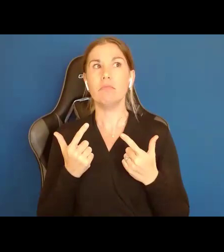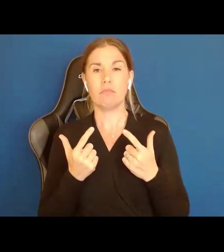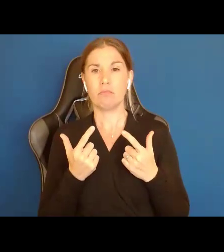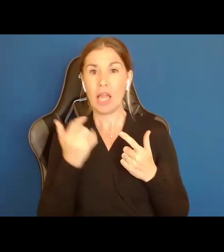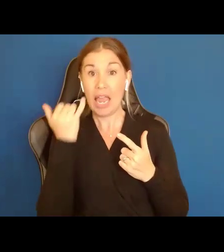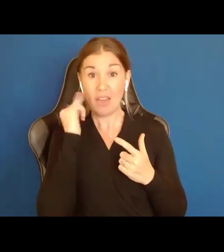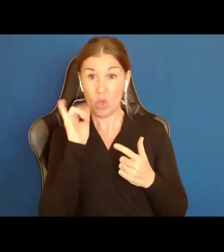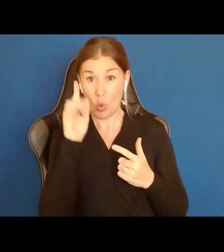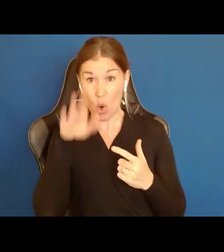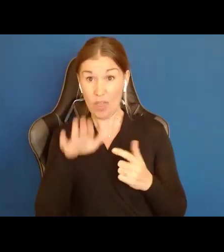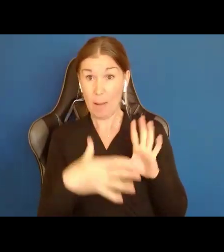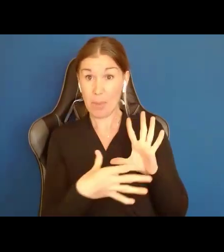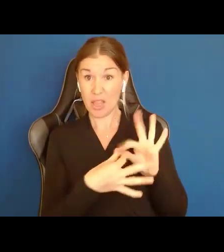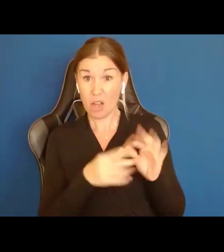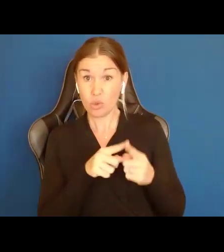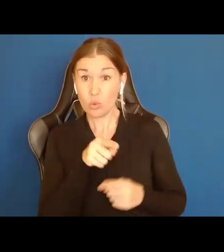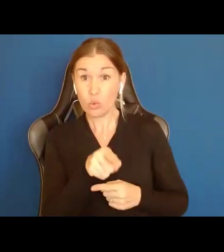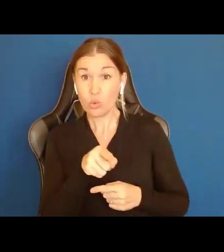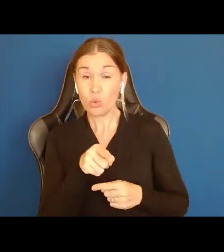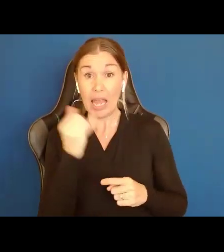aren't you going to fight like hell when someone tries to take it away?